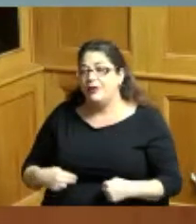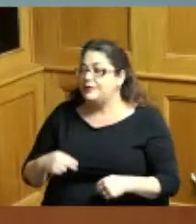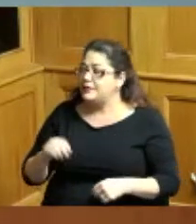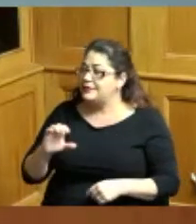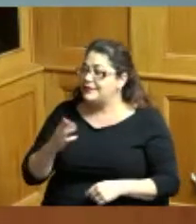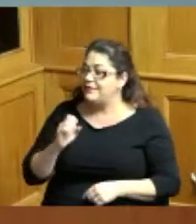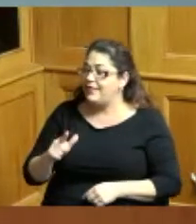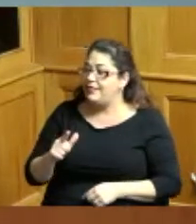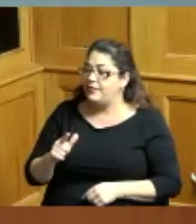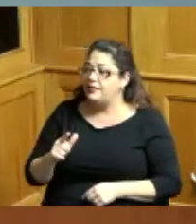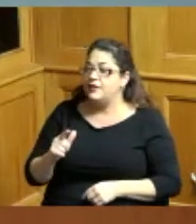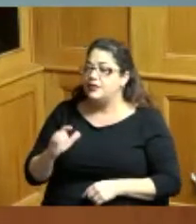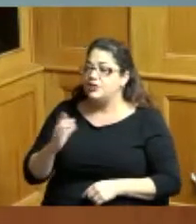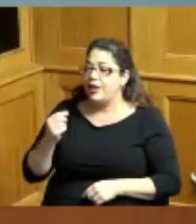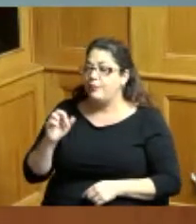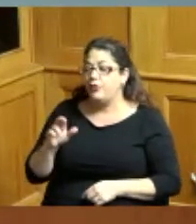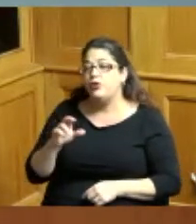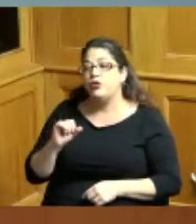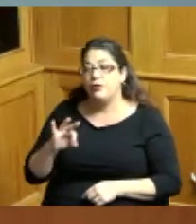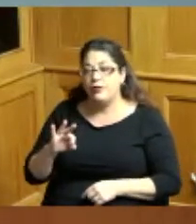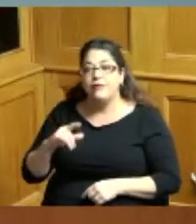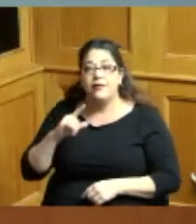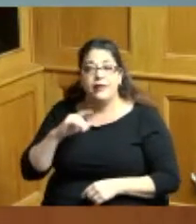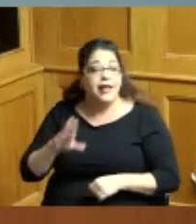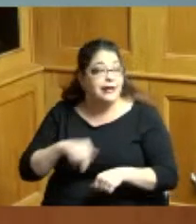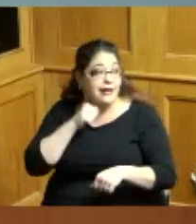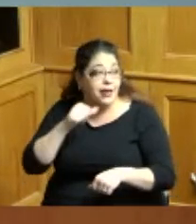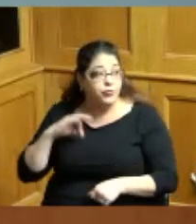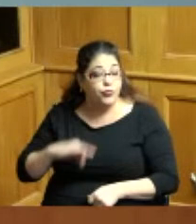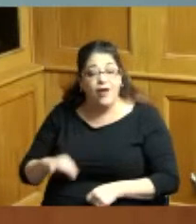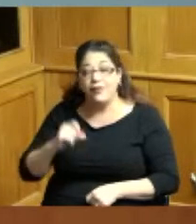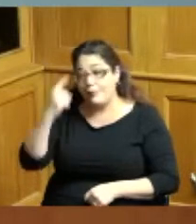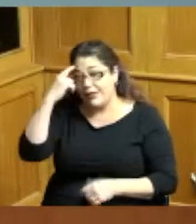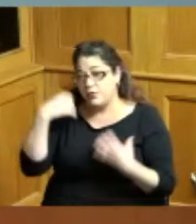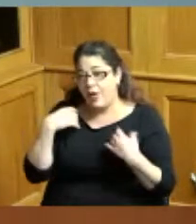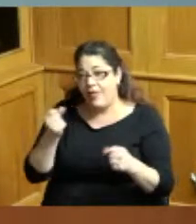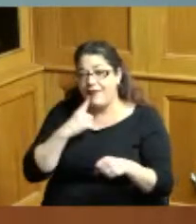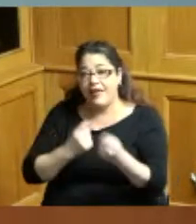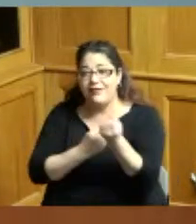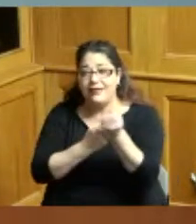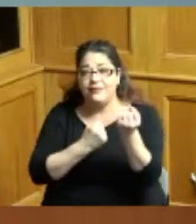the leadership council of nonprofits the mental health and addiction advocacy coalition